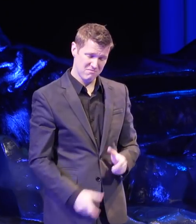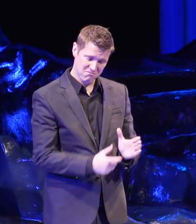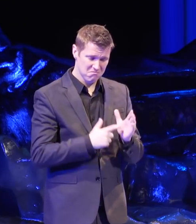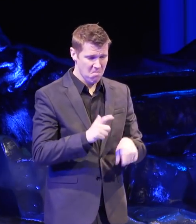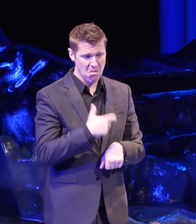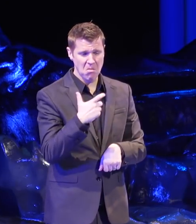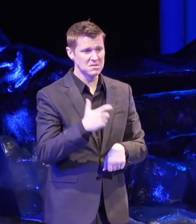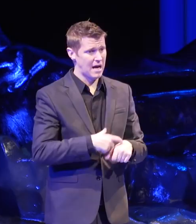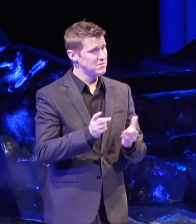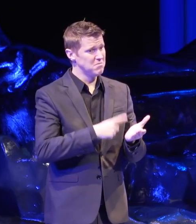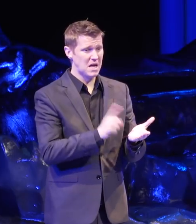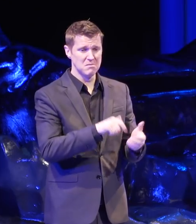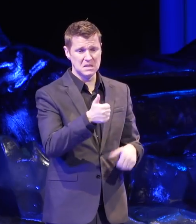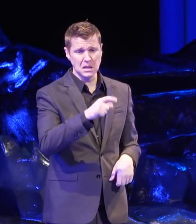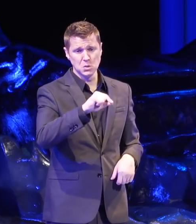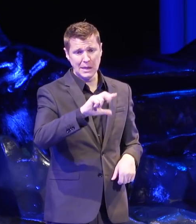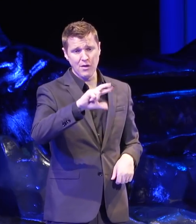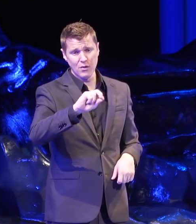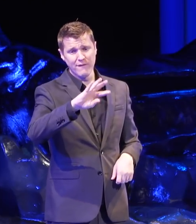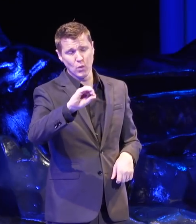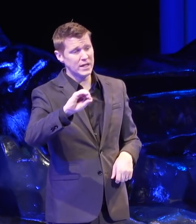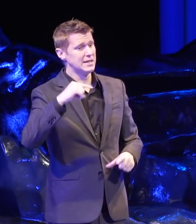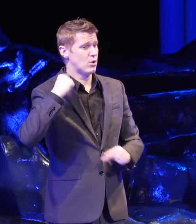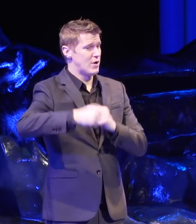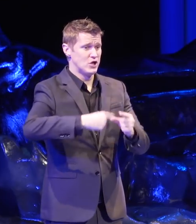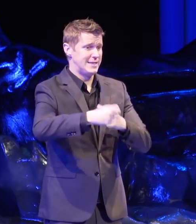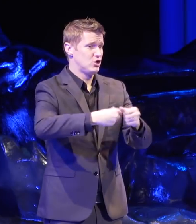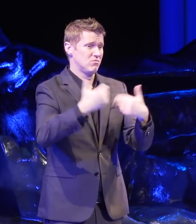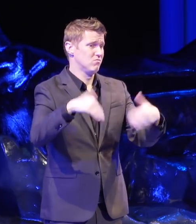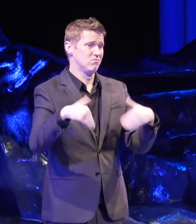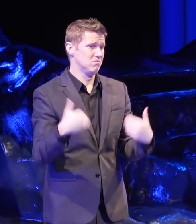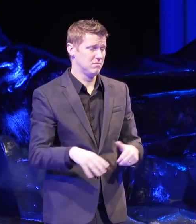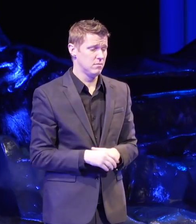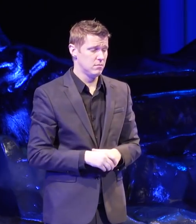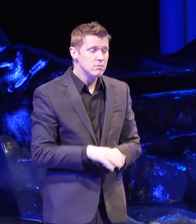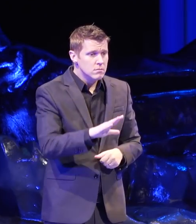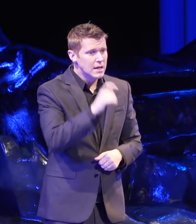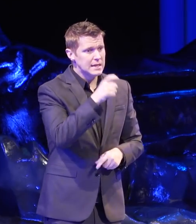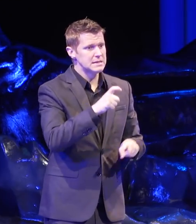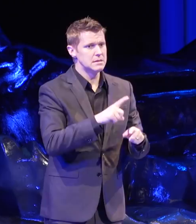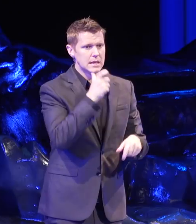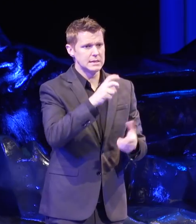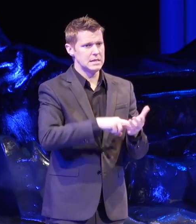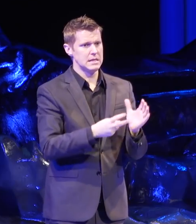Decades, generations. That doesn't mean you should be patient.